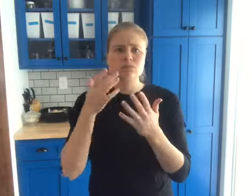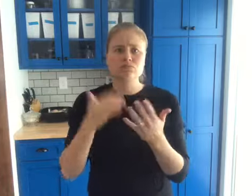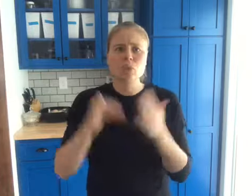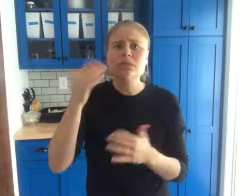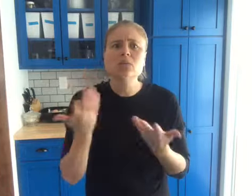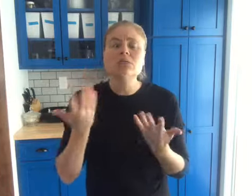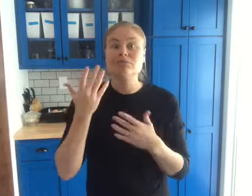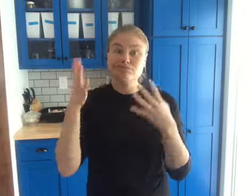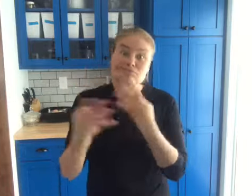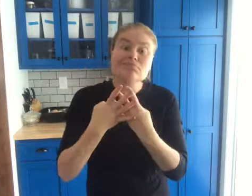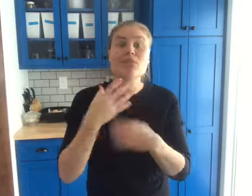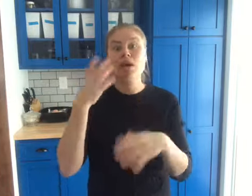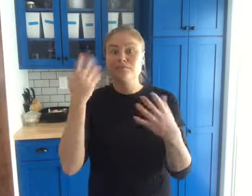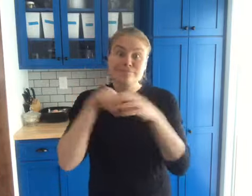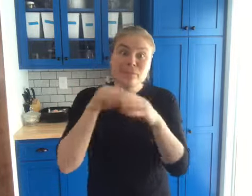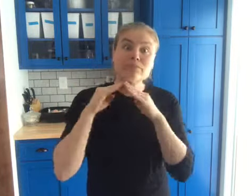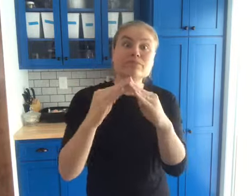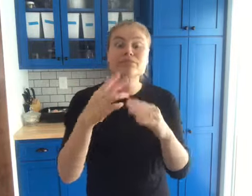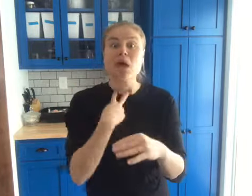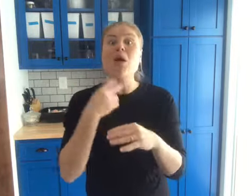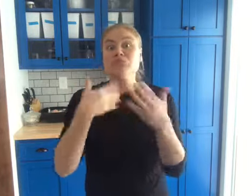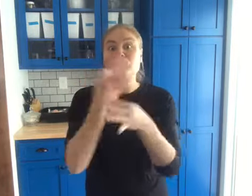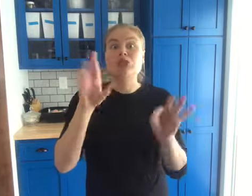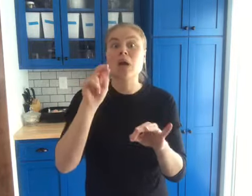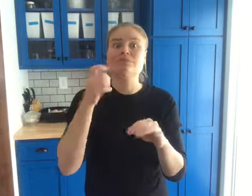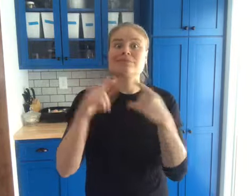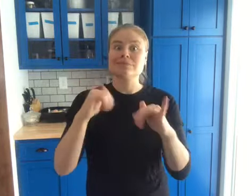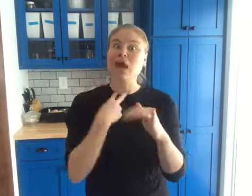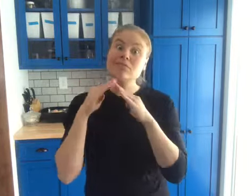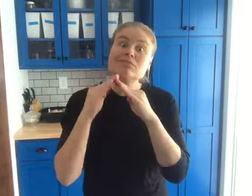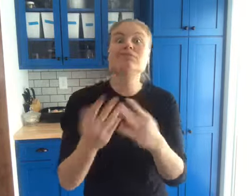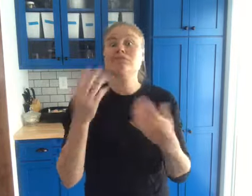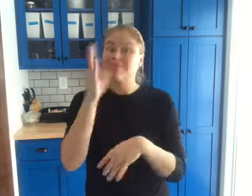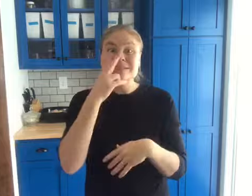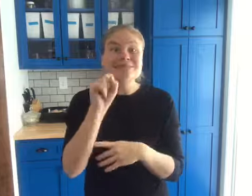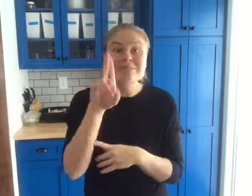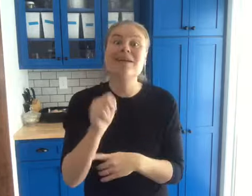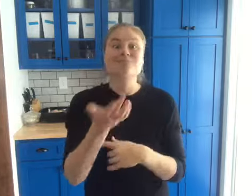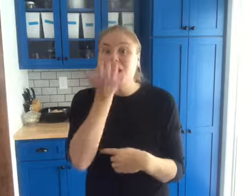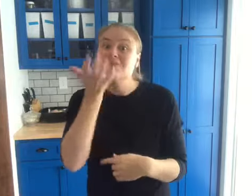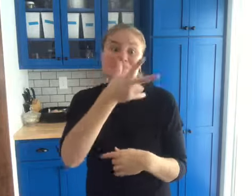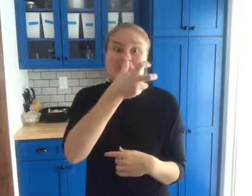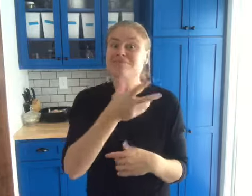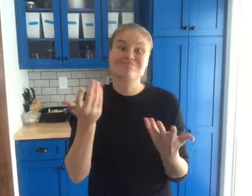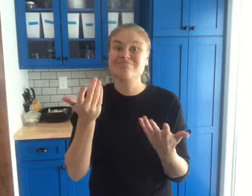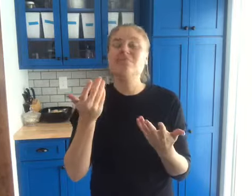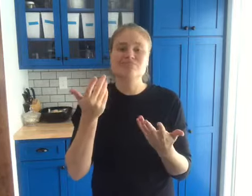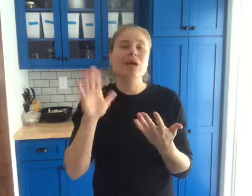Are hens stuck in cage? Free-range that stuck in the barn? Grown in factory building? They never see sunlight, eat bugs or touch their talons on grass?